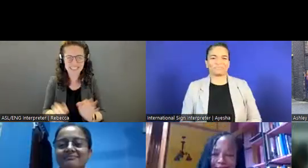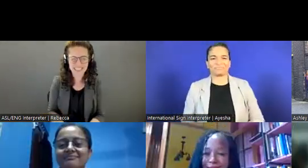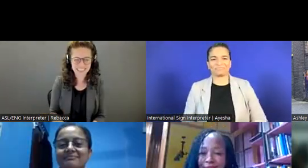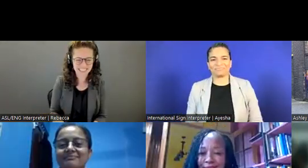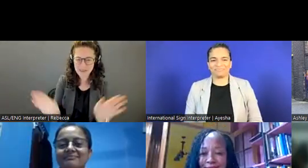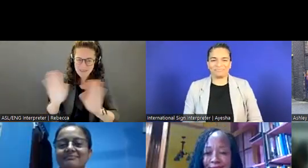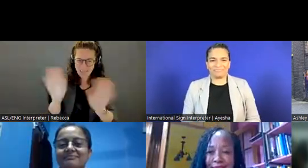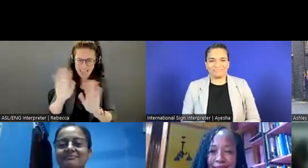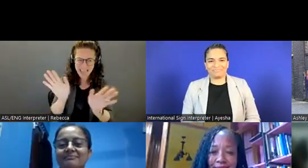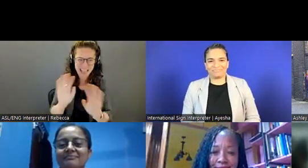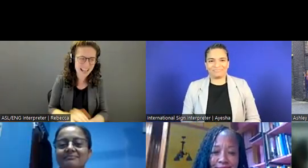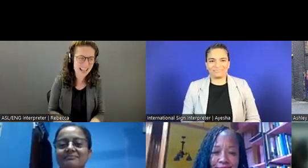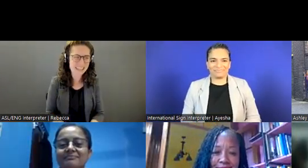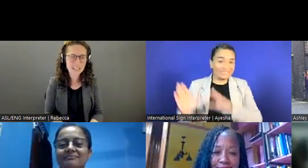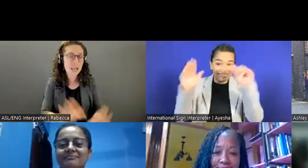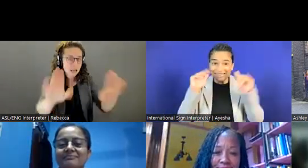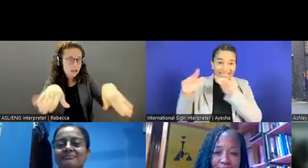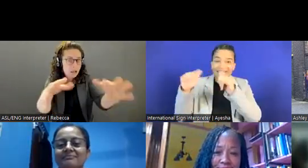Apply, apply, apply!